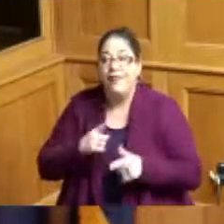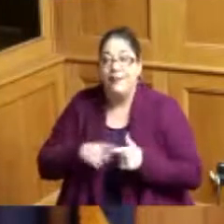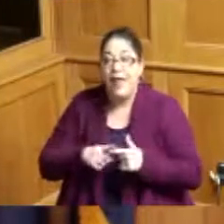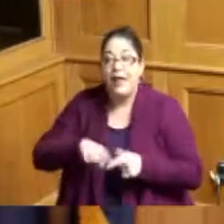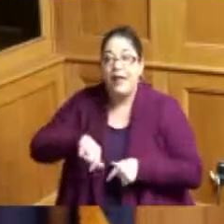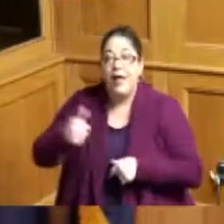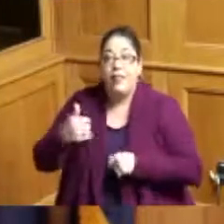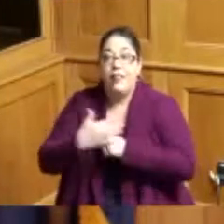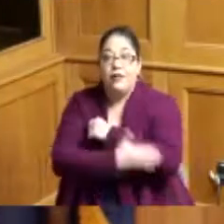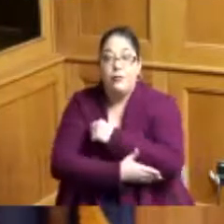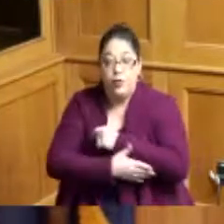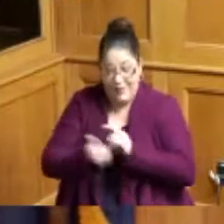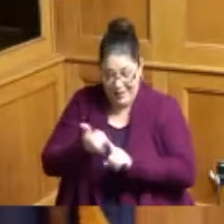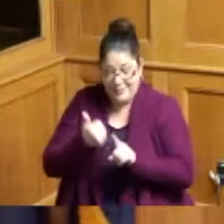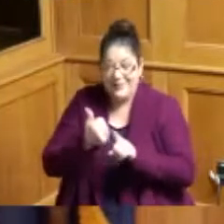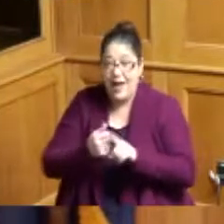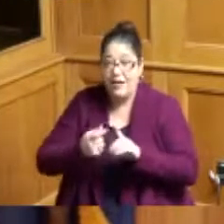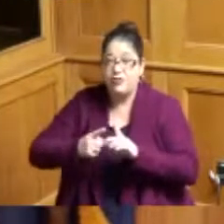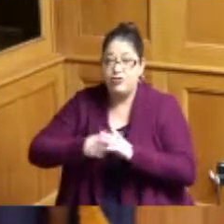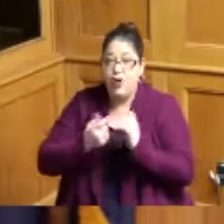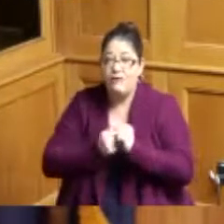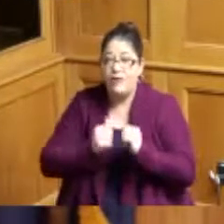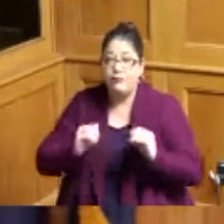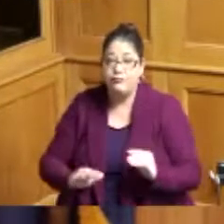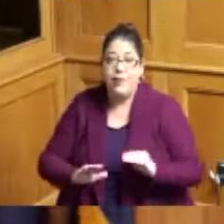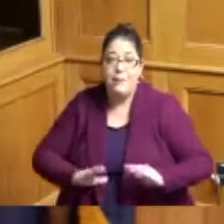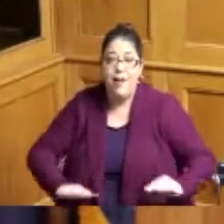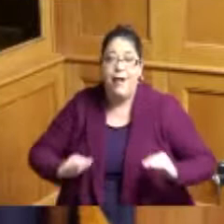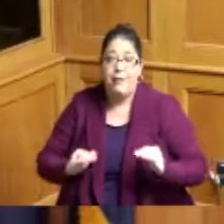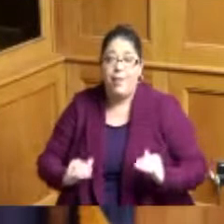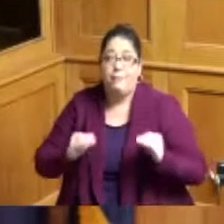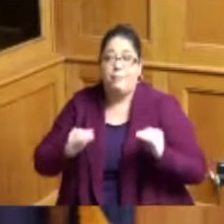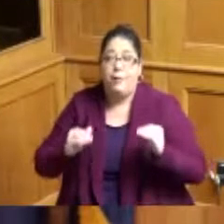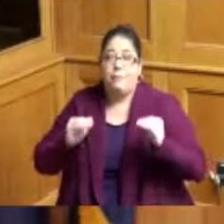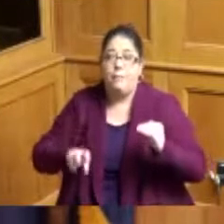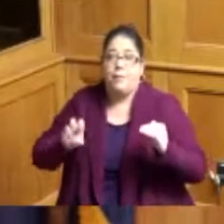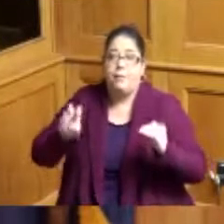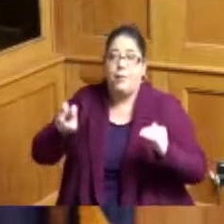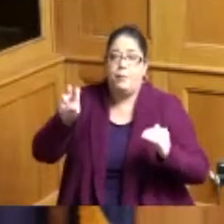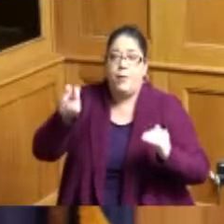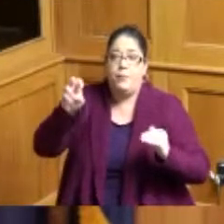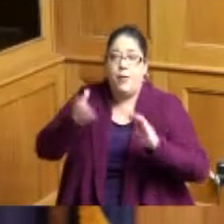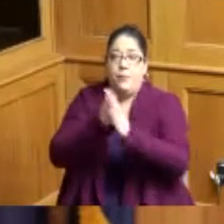came from the bottom moved all the way up and has been our Police Chief he's retiring